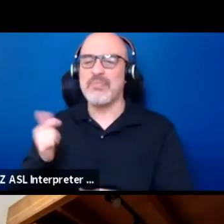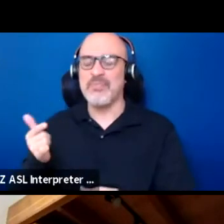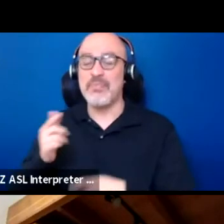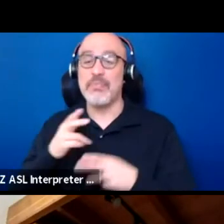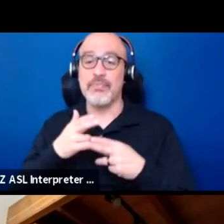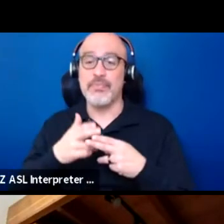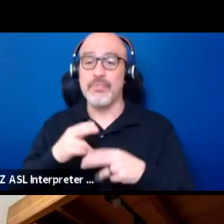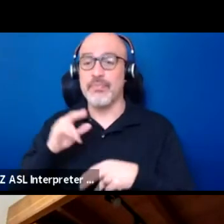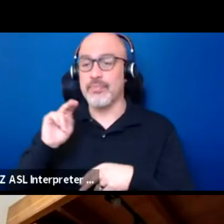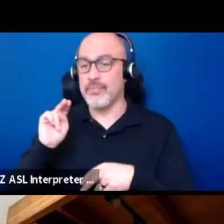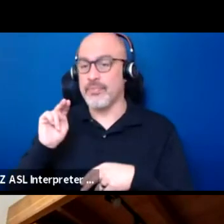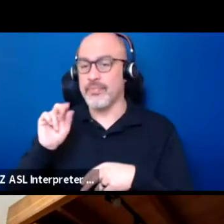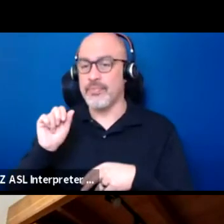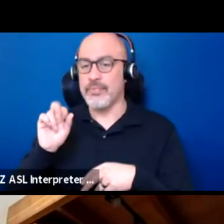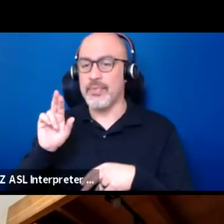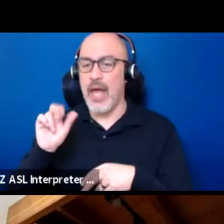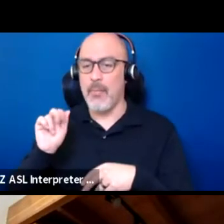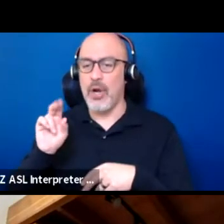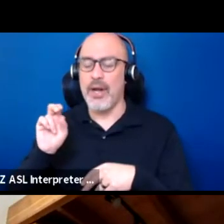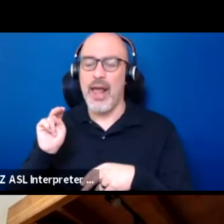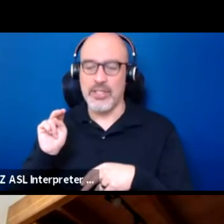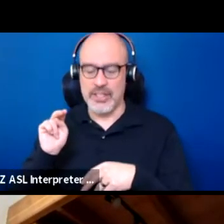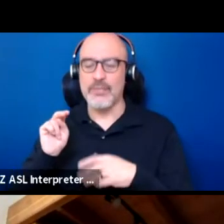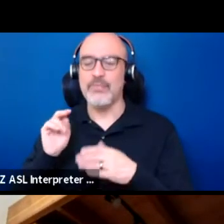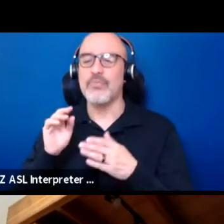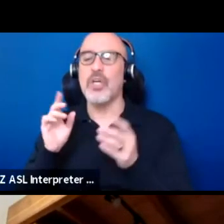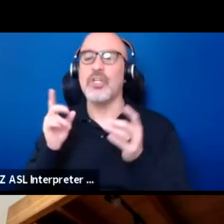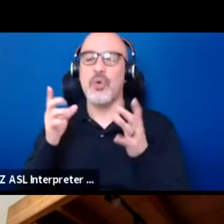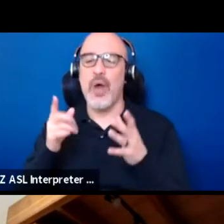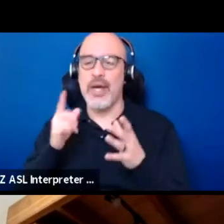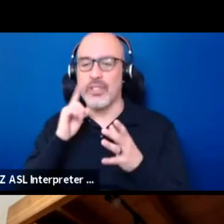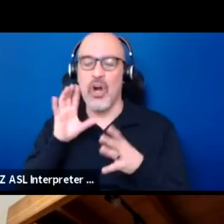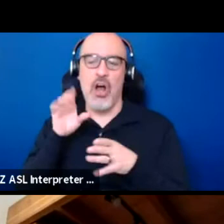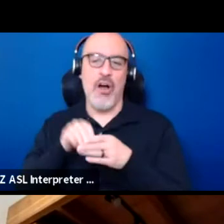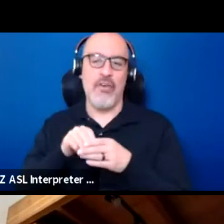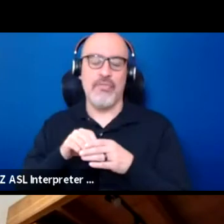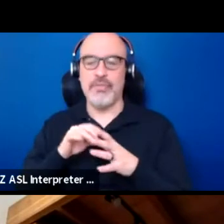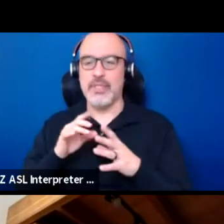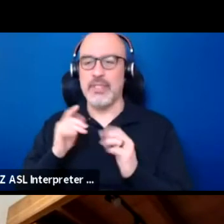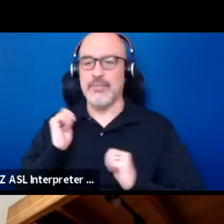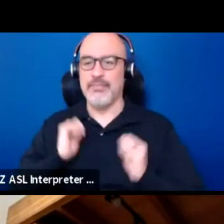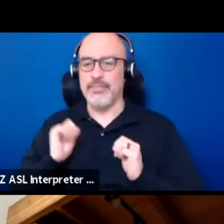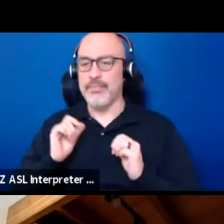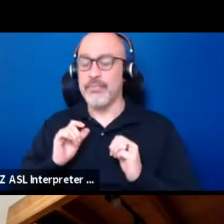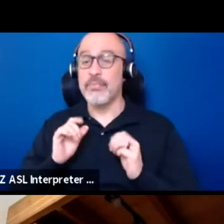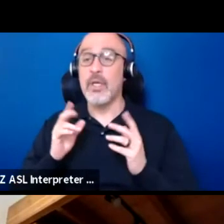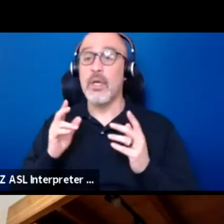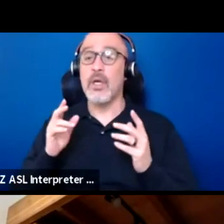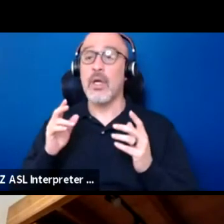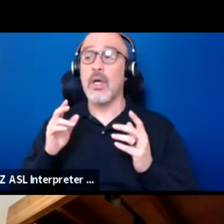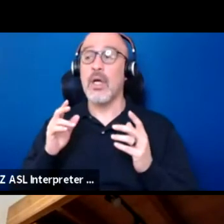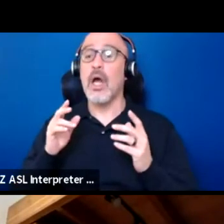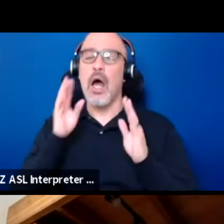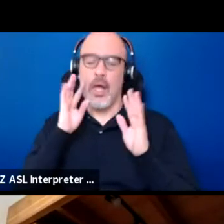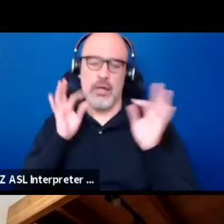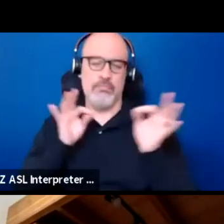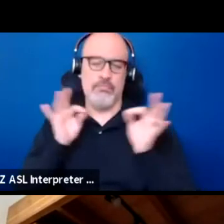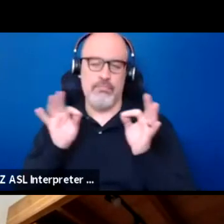I'm the director of arts engagement at Seattle Rep. I'll give a brief physical description of myself for blind and low vision audience members.